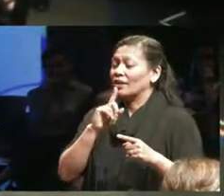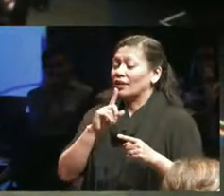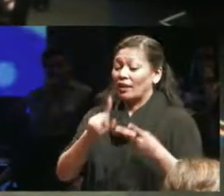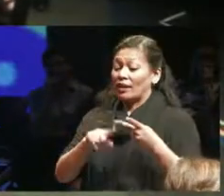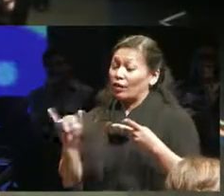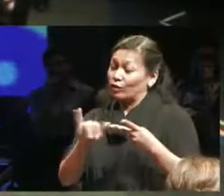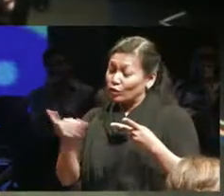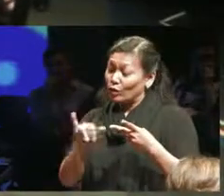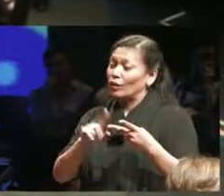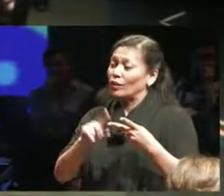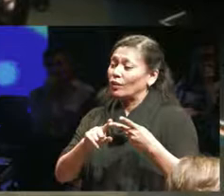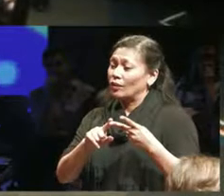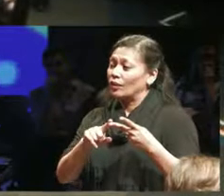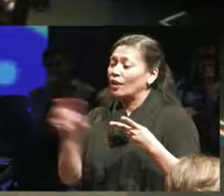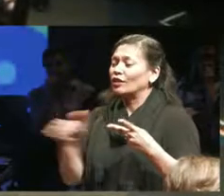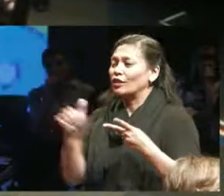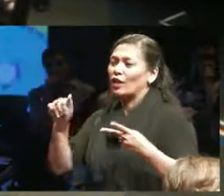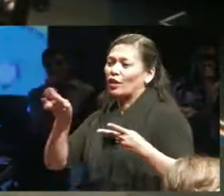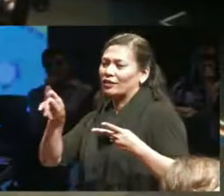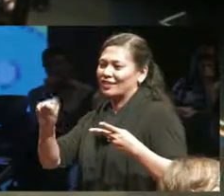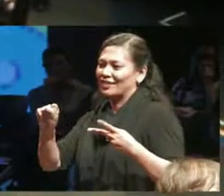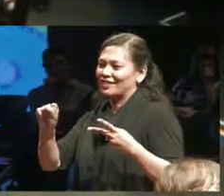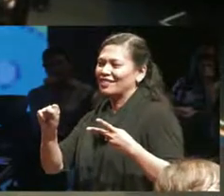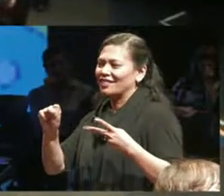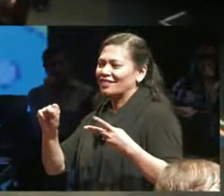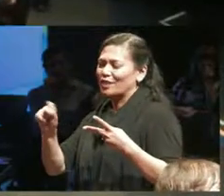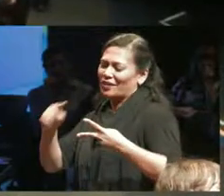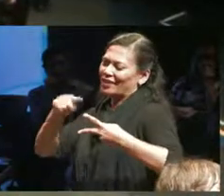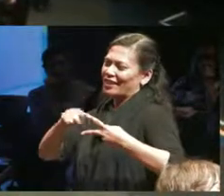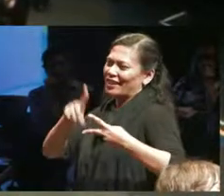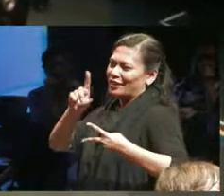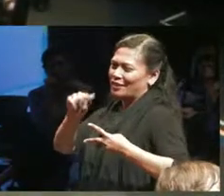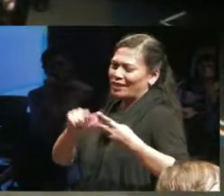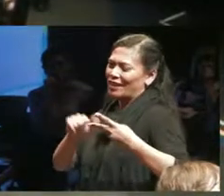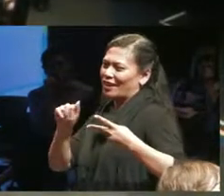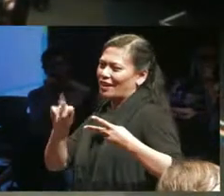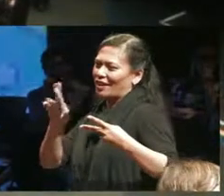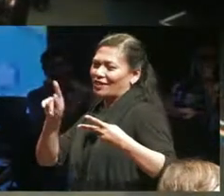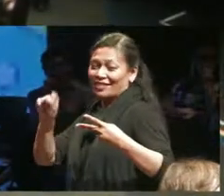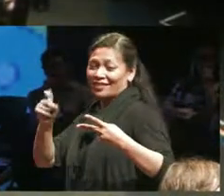they go back to the herbs and I think that's left a familiar excuse me I'm